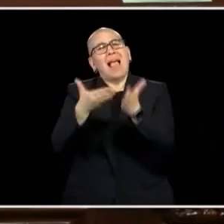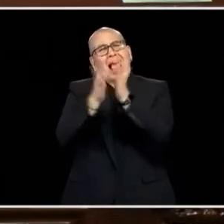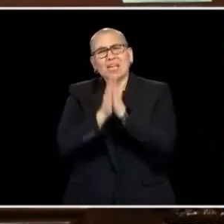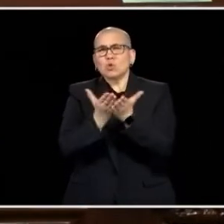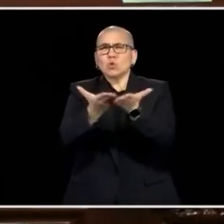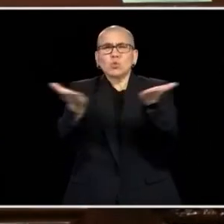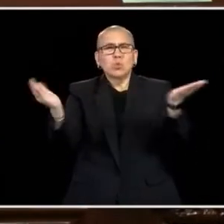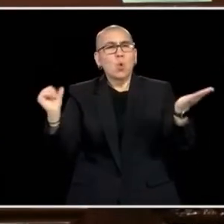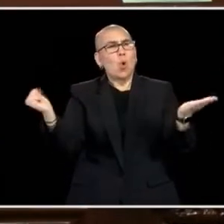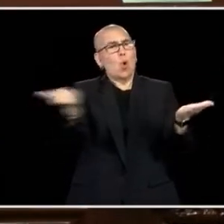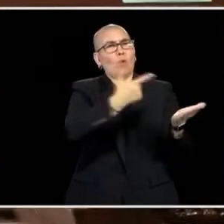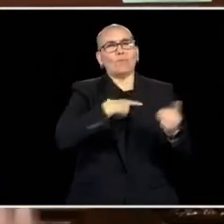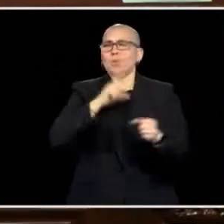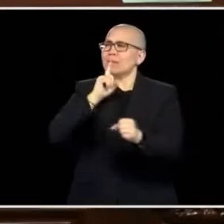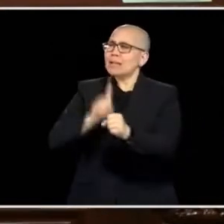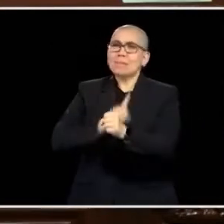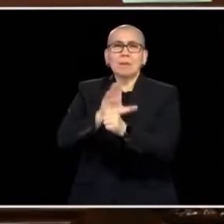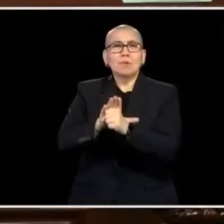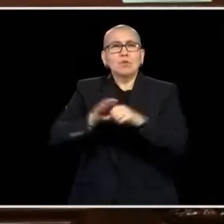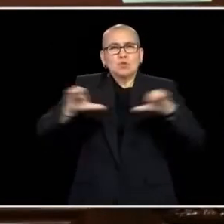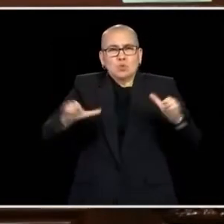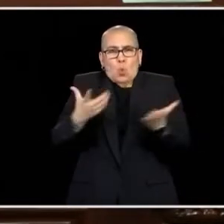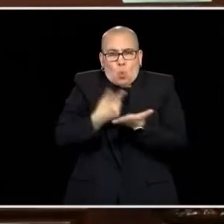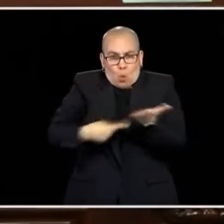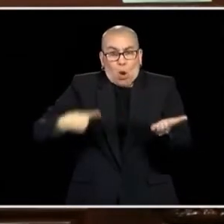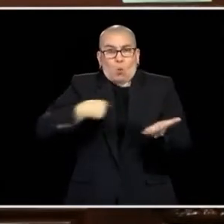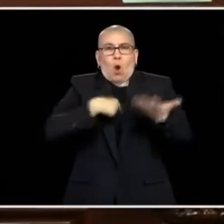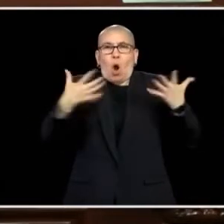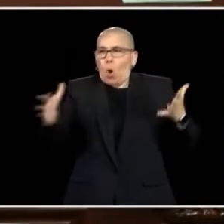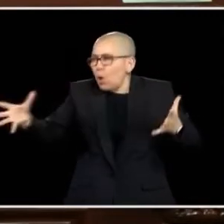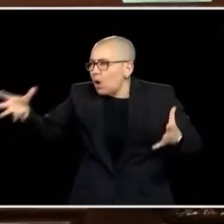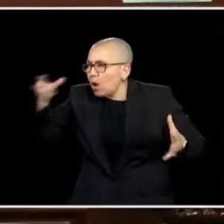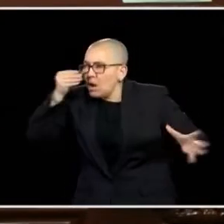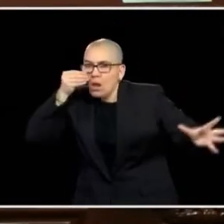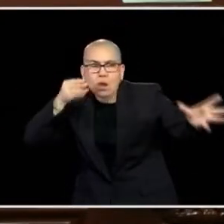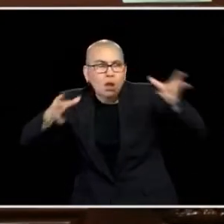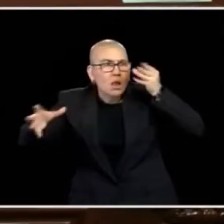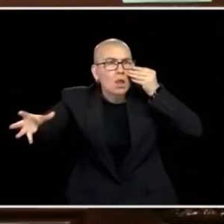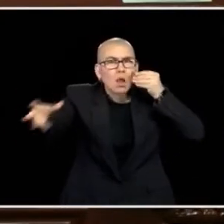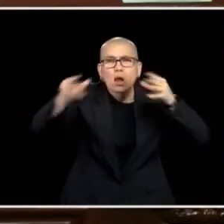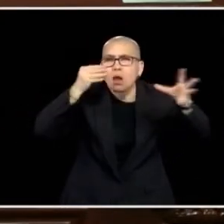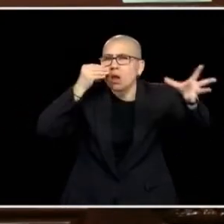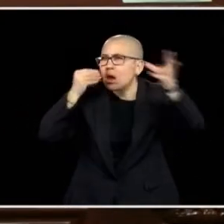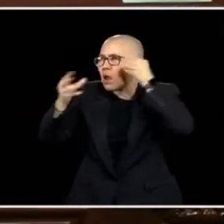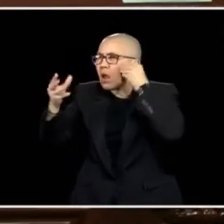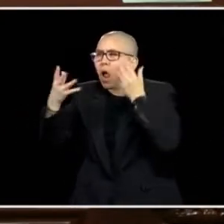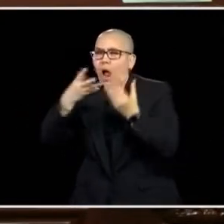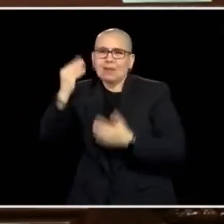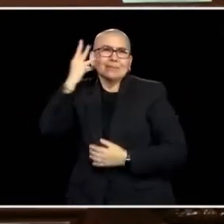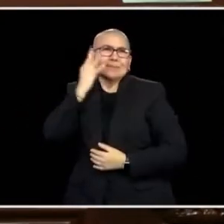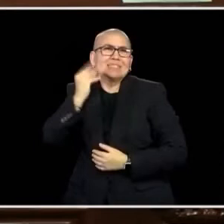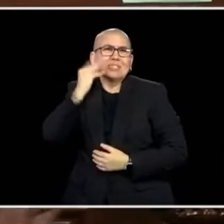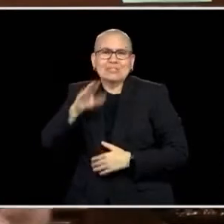MAKE THAT COMMITMENT TO TRY AND DO THE THINGS THAT WE'RE HEARING FROM OUR CONSTITUENTS, WE'RE HEARING IDEAS FROM THEM, AND WE HAVE THE CAPACITY TO